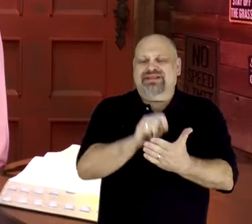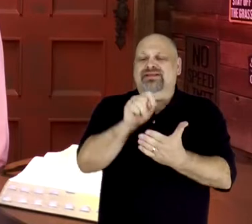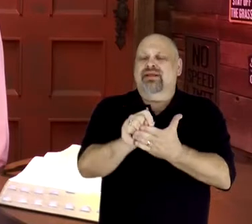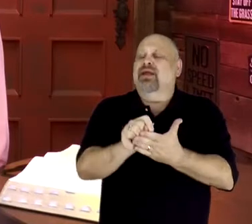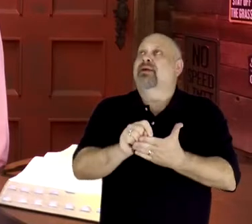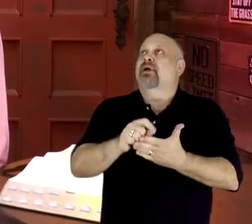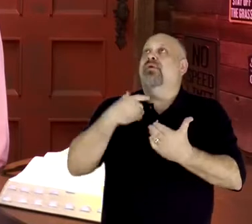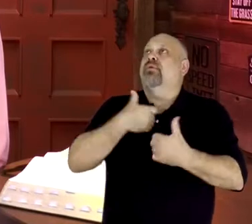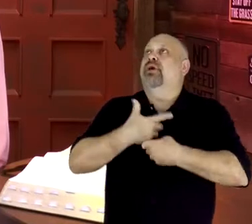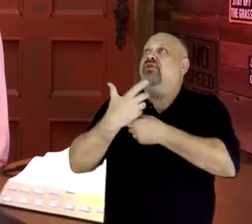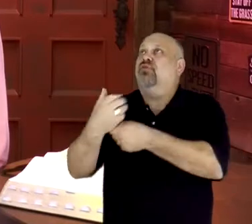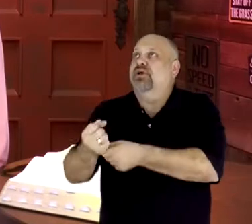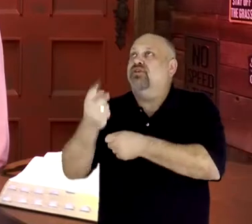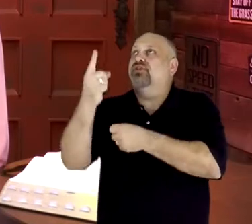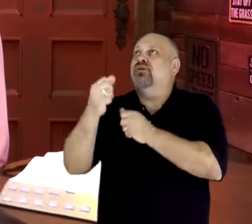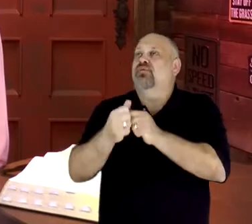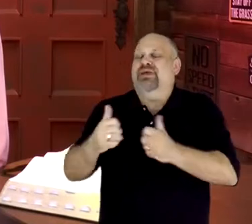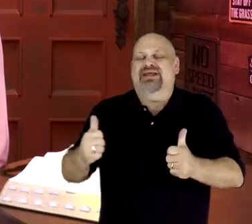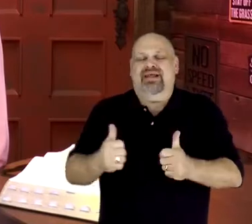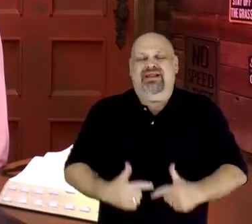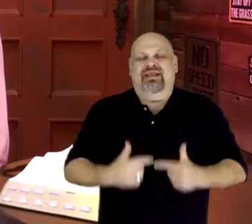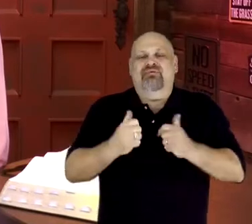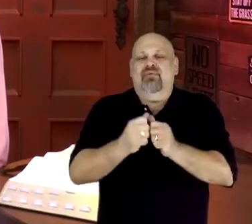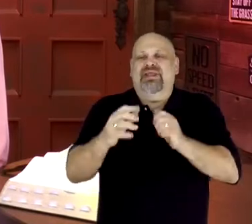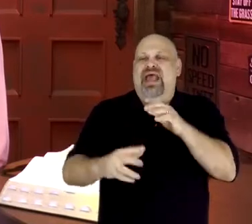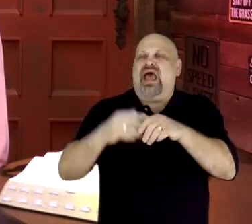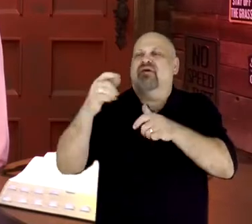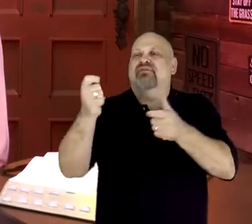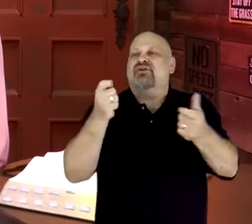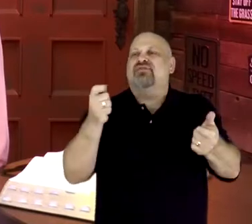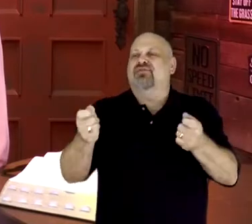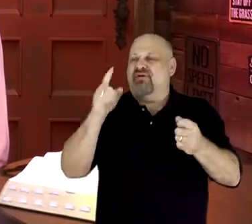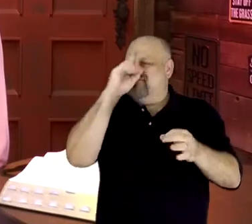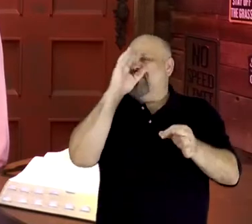God that we would trust in You and live with such out-of-control faith God, that we would